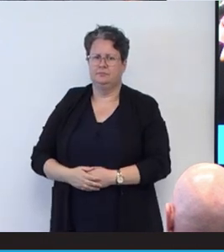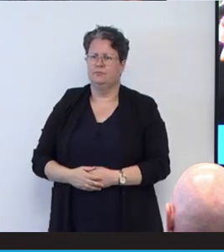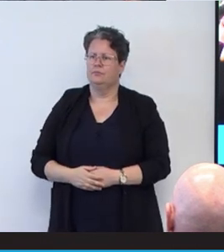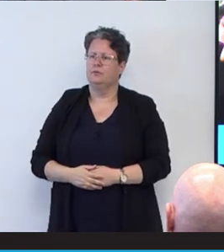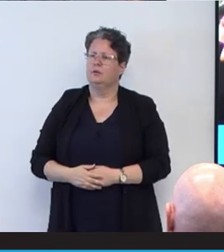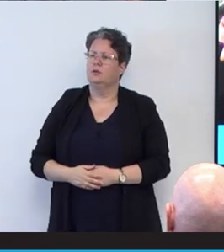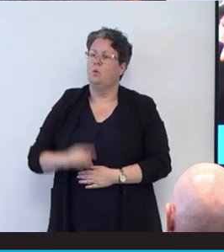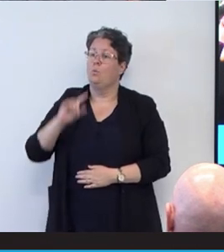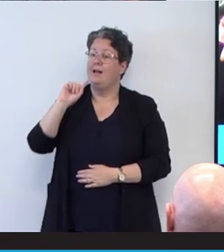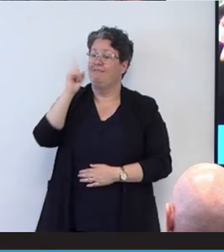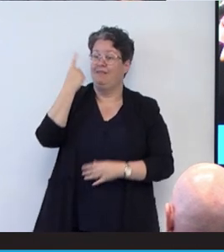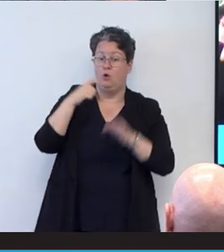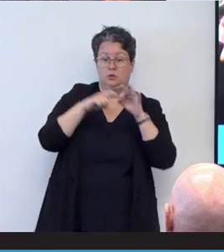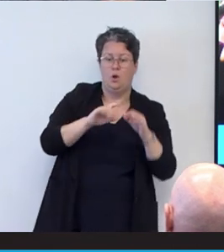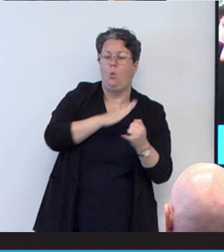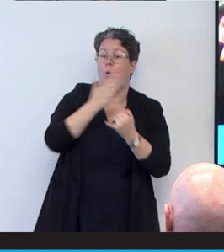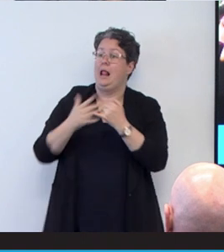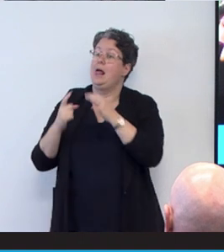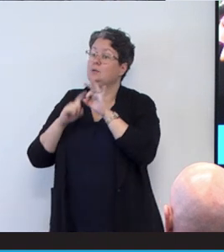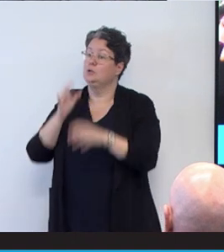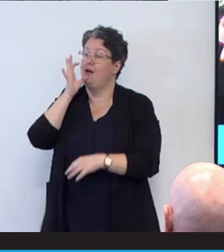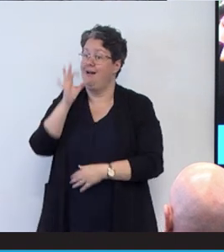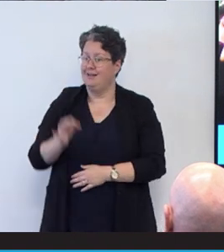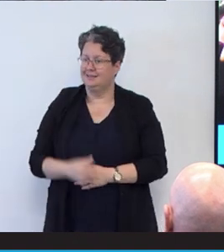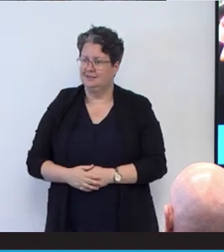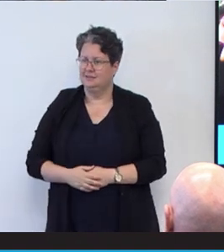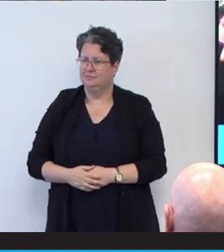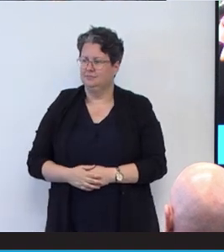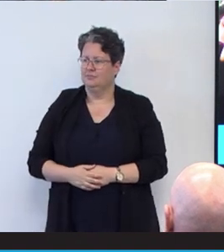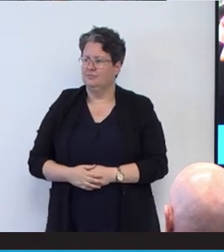the last questions asked when I see a patient is out of here visit today,